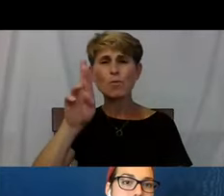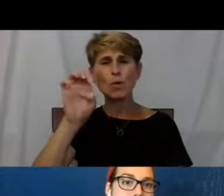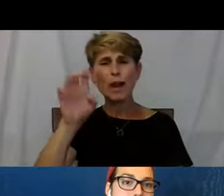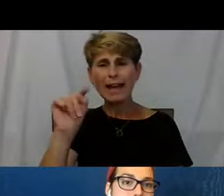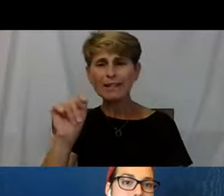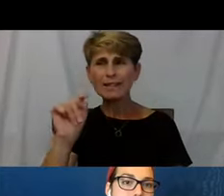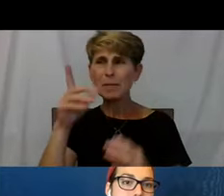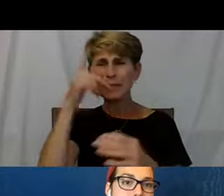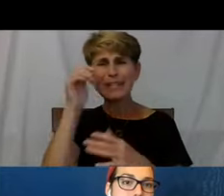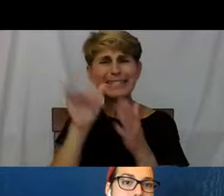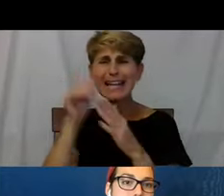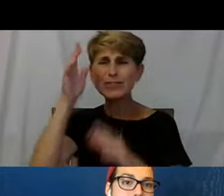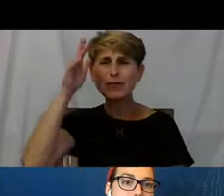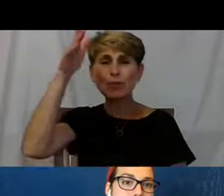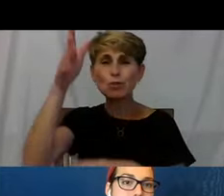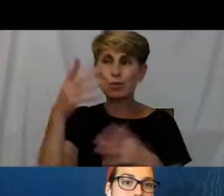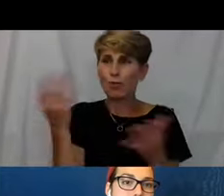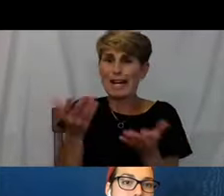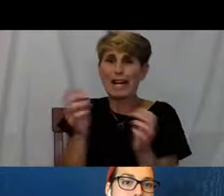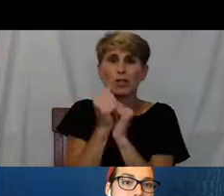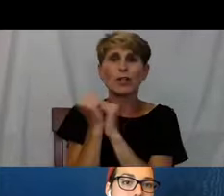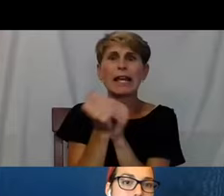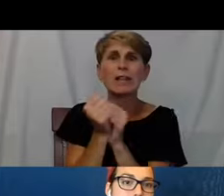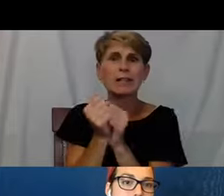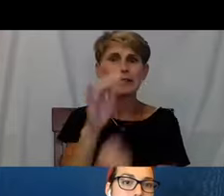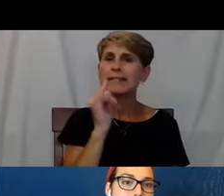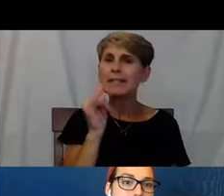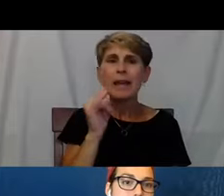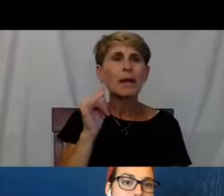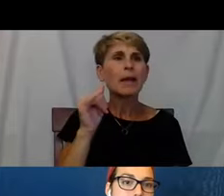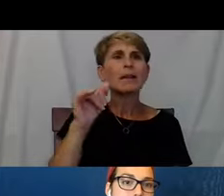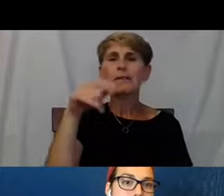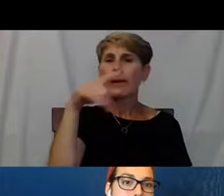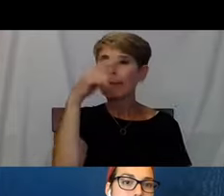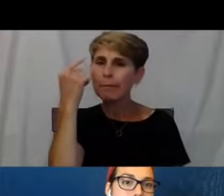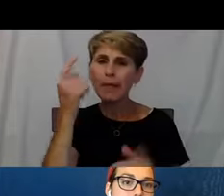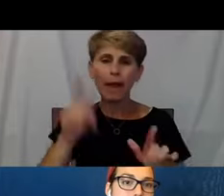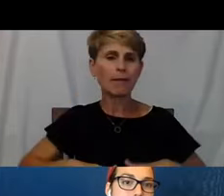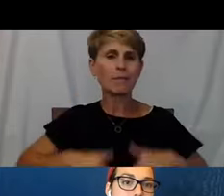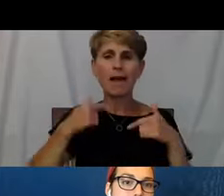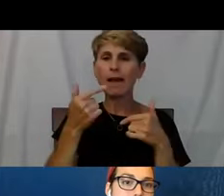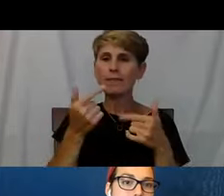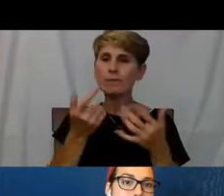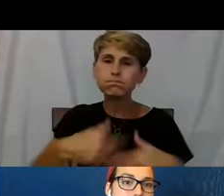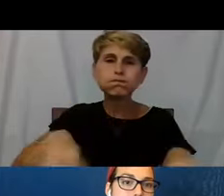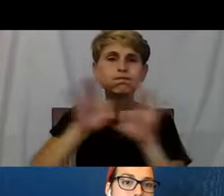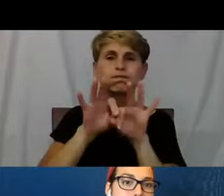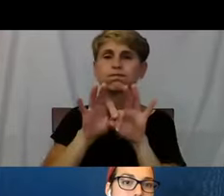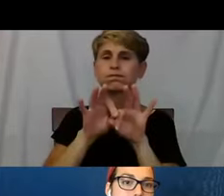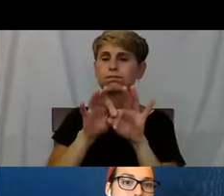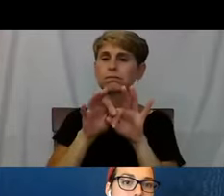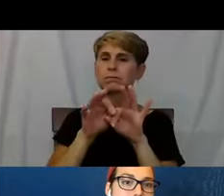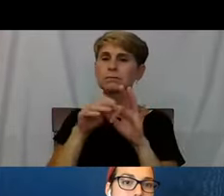because we're all here together. It's like Black Lives Matter to everybody. Homelessness matters to everybody it's not just homeless.